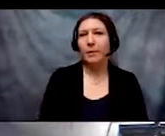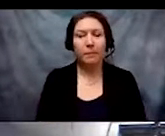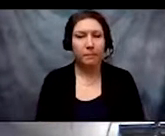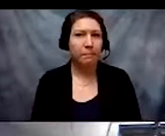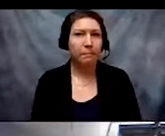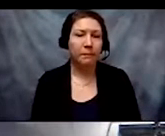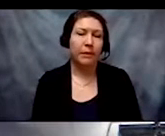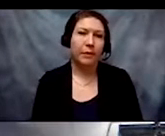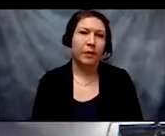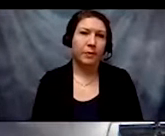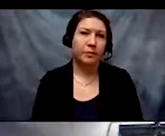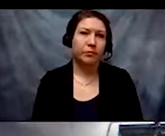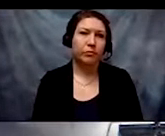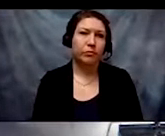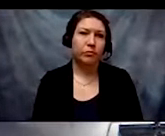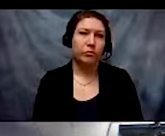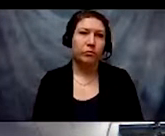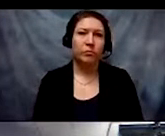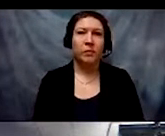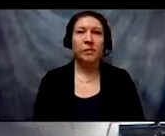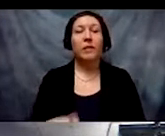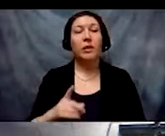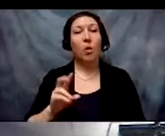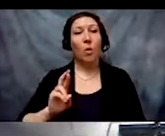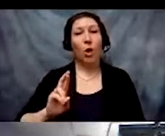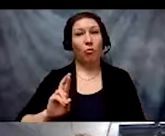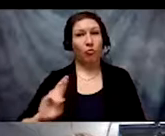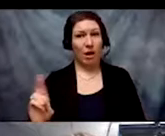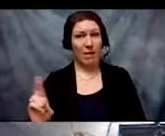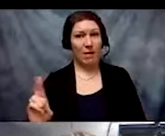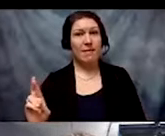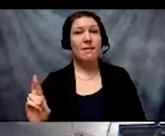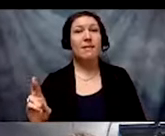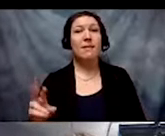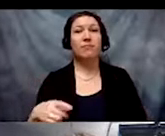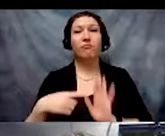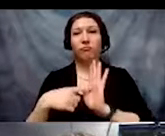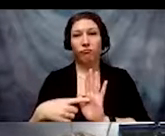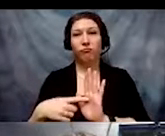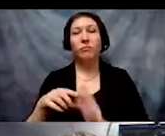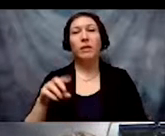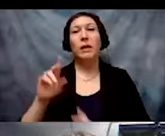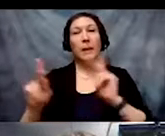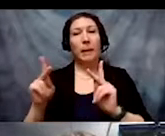First, over on the far right the graph shows that disabled Americans live in poverty